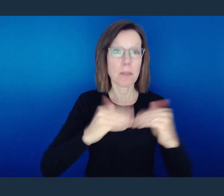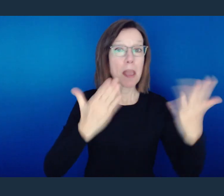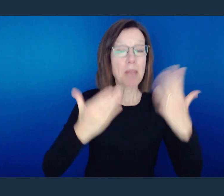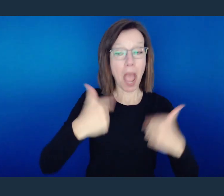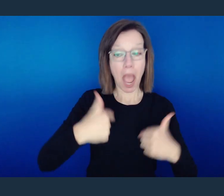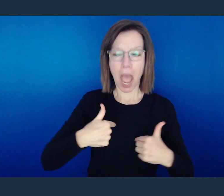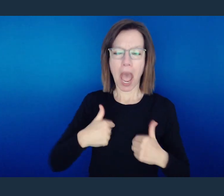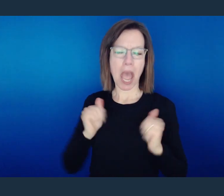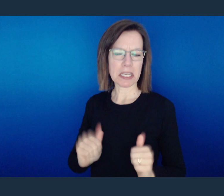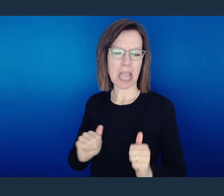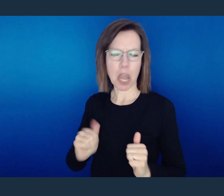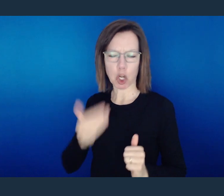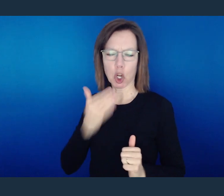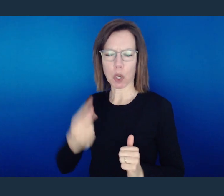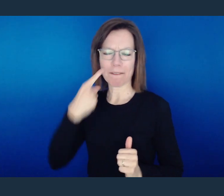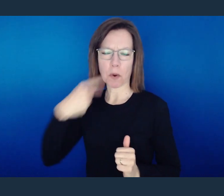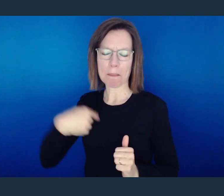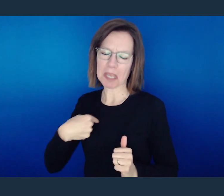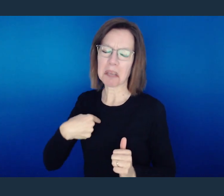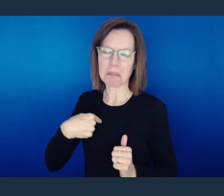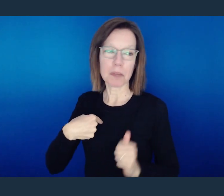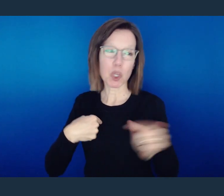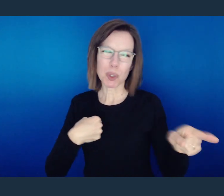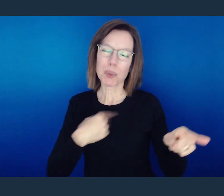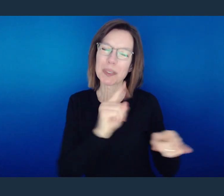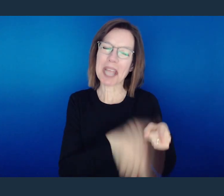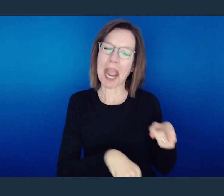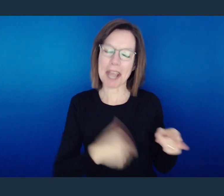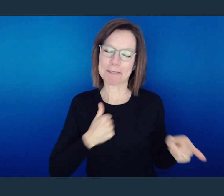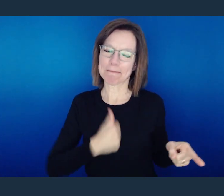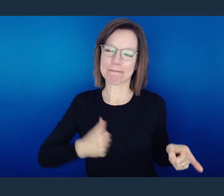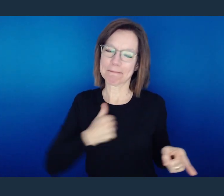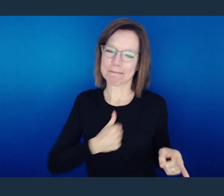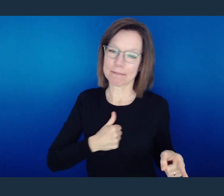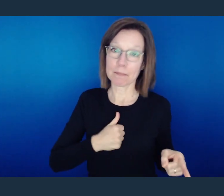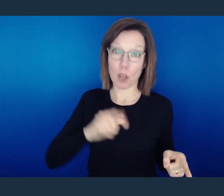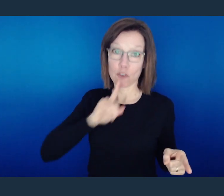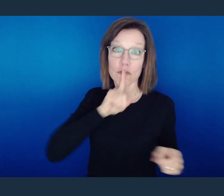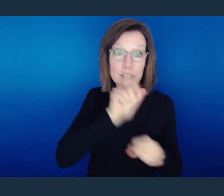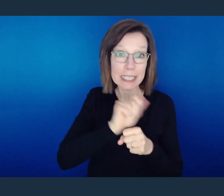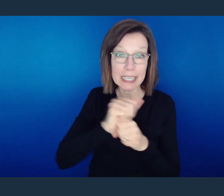for you, or there might be things that I can do because of who I am that you can't do.